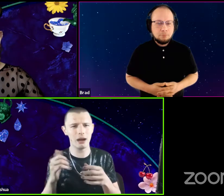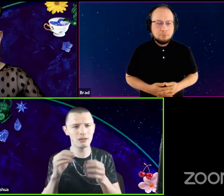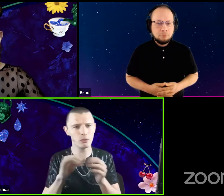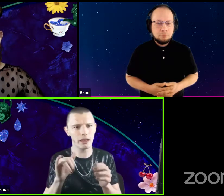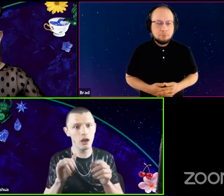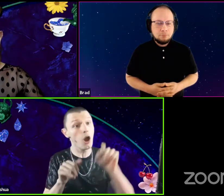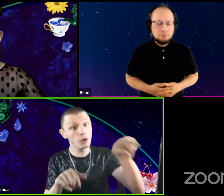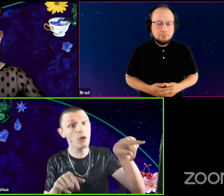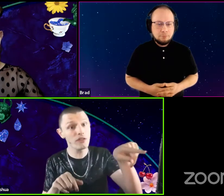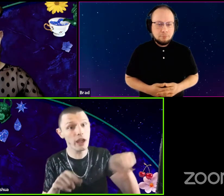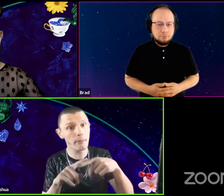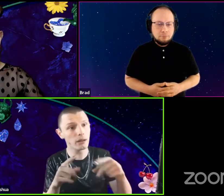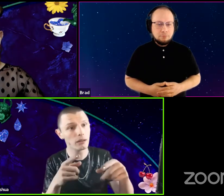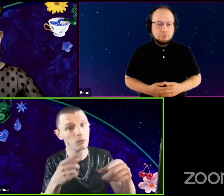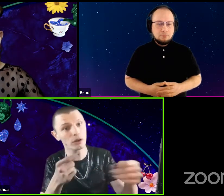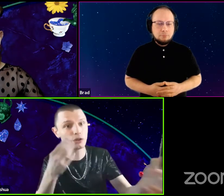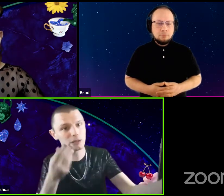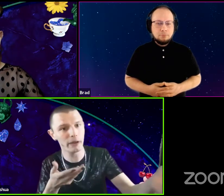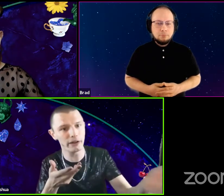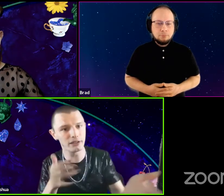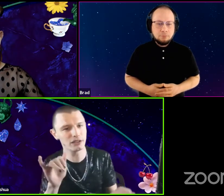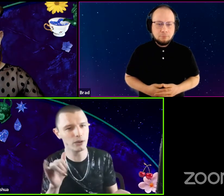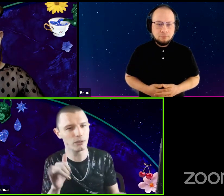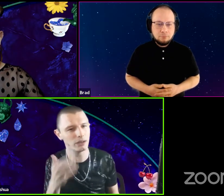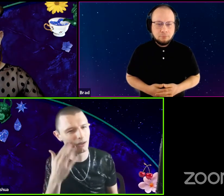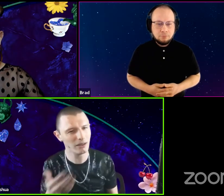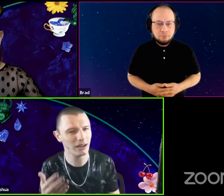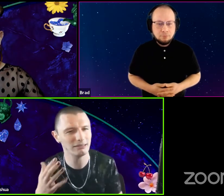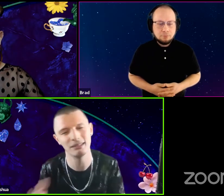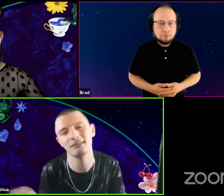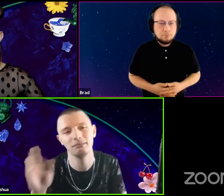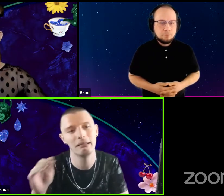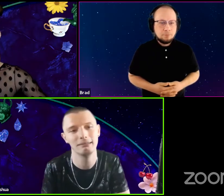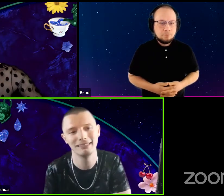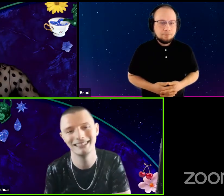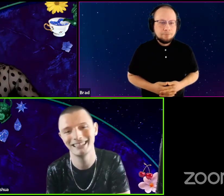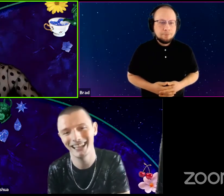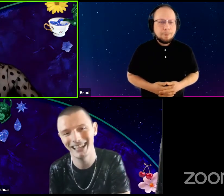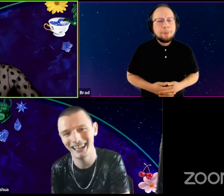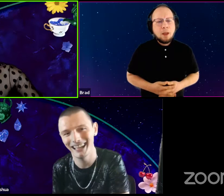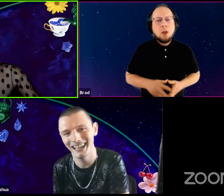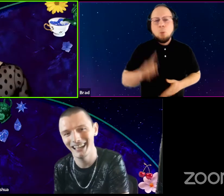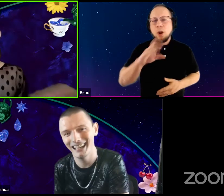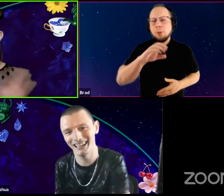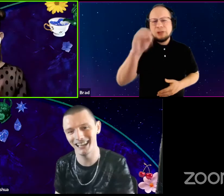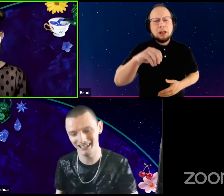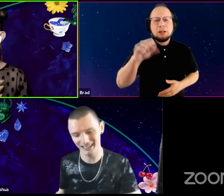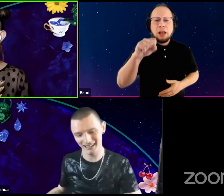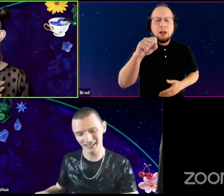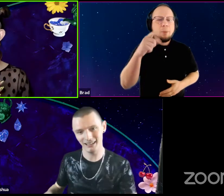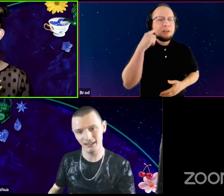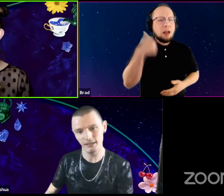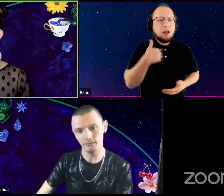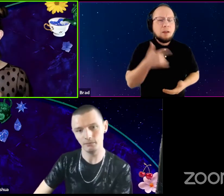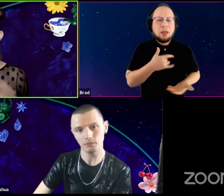Now it's more like, oh, you're over there but what are your experiences too? You know? Yeah. Because I feel like we're all